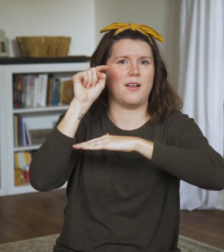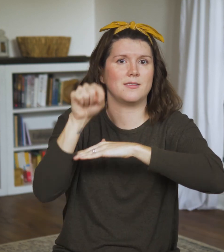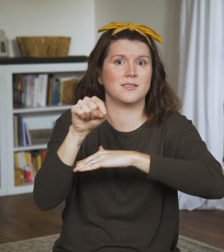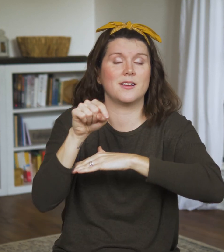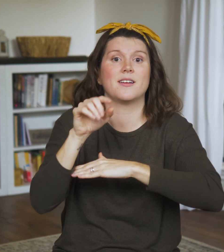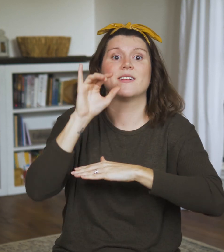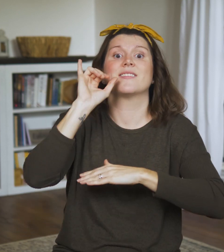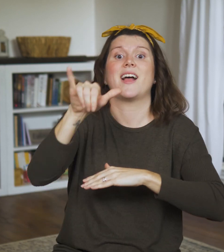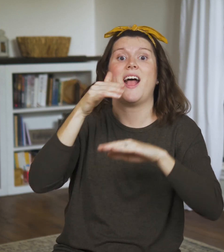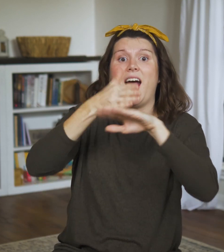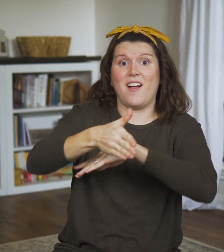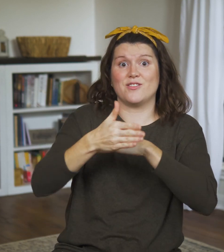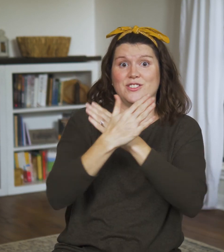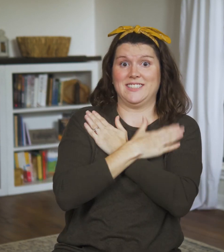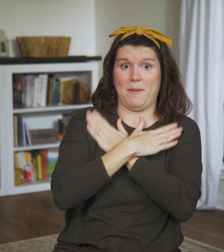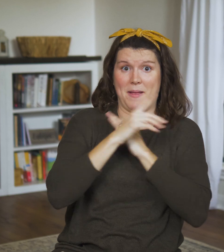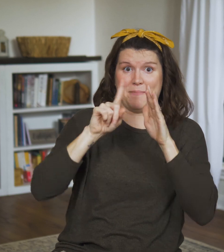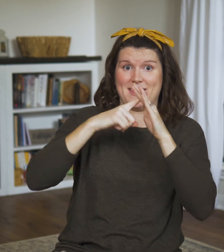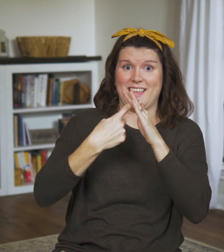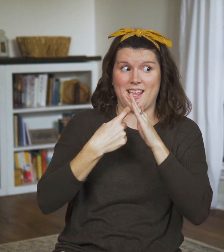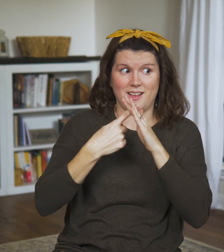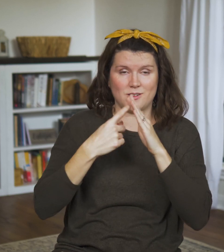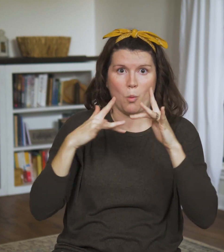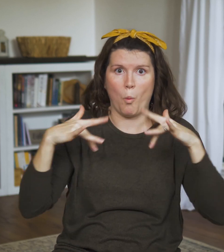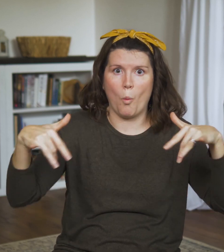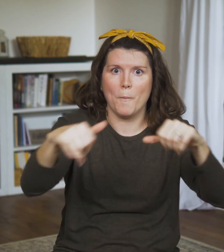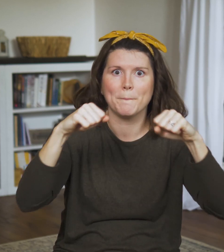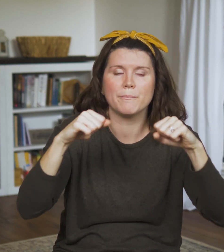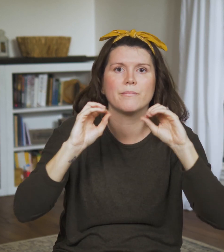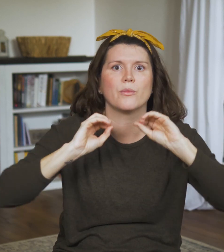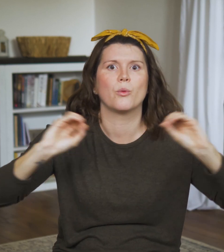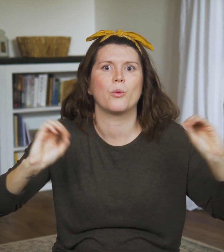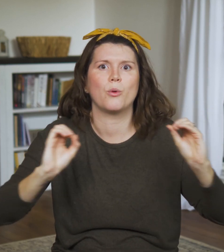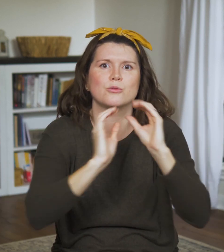this cultural distinction will be important.